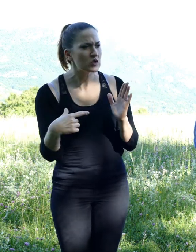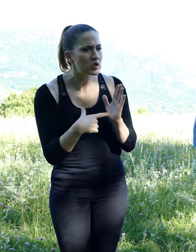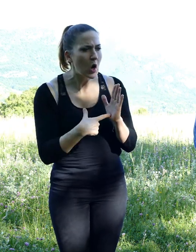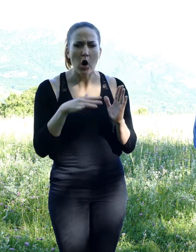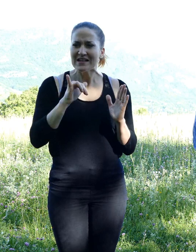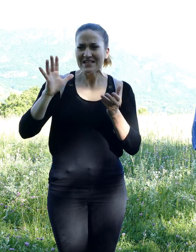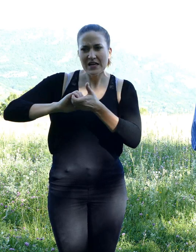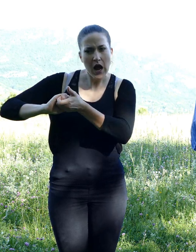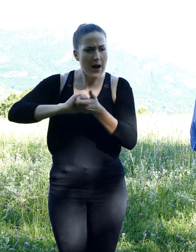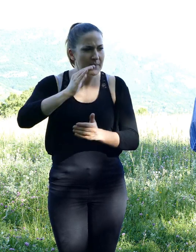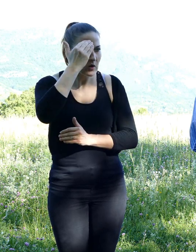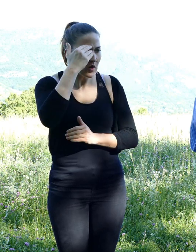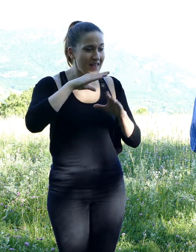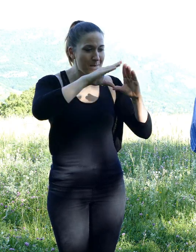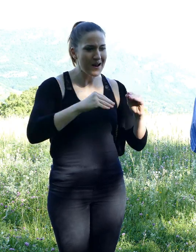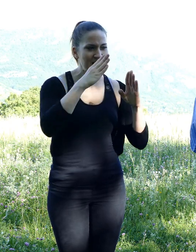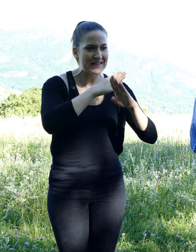and how long he had been hiding his hazelnuts here.